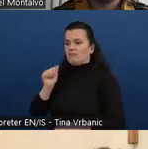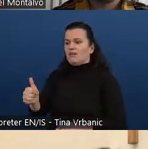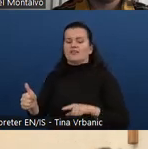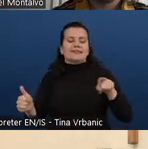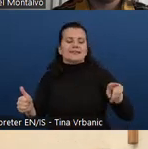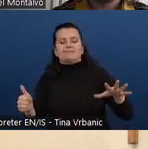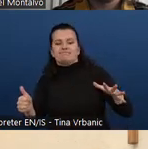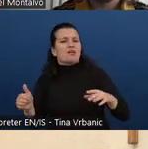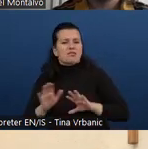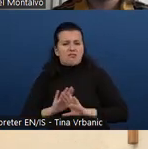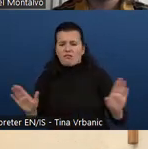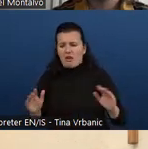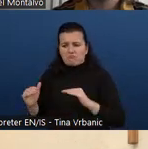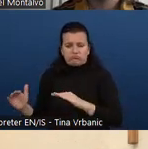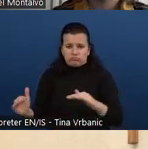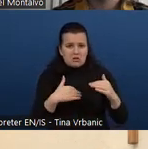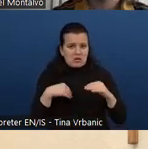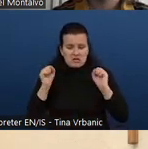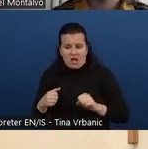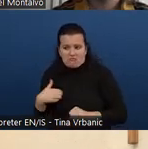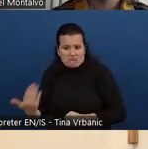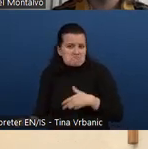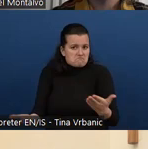So we have another question here.